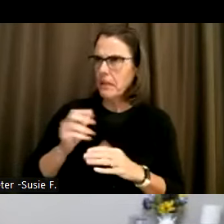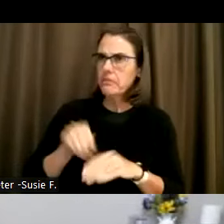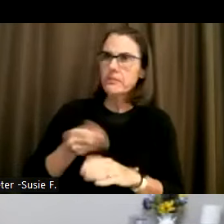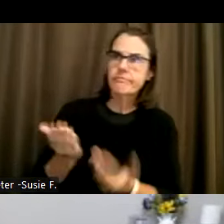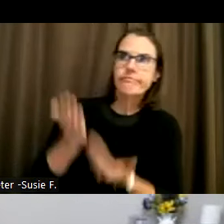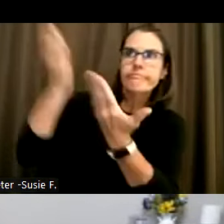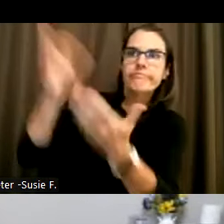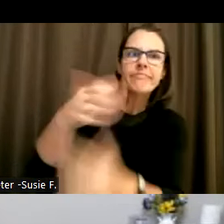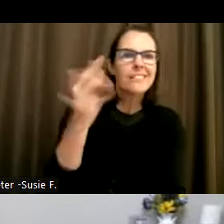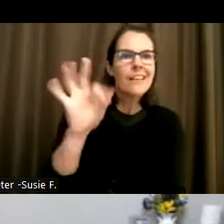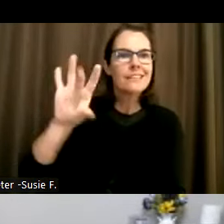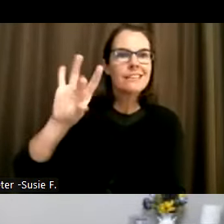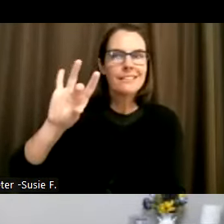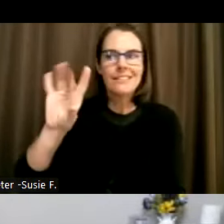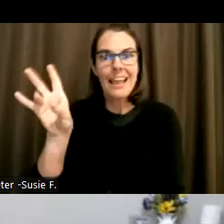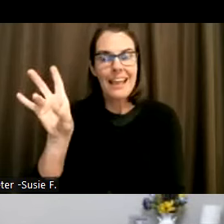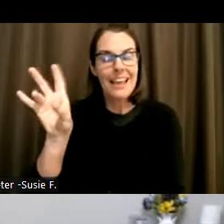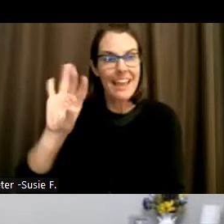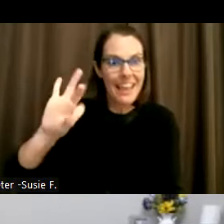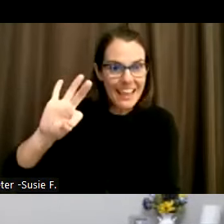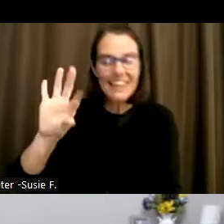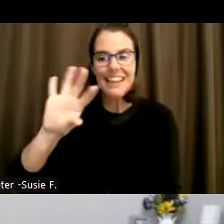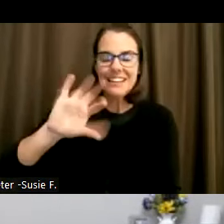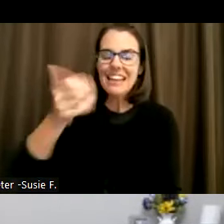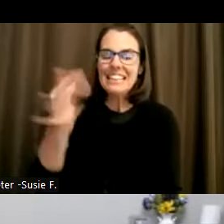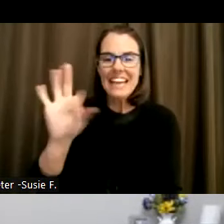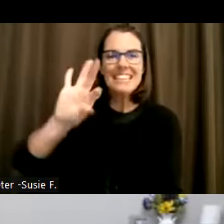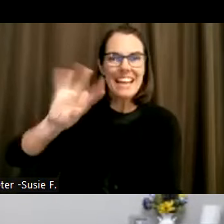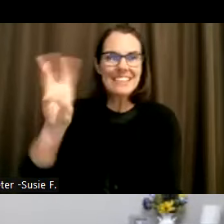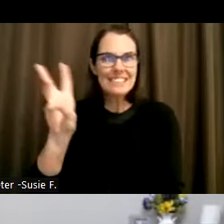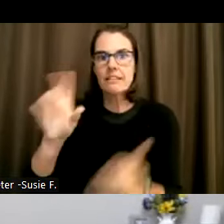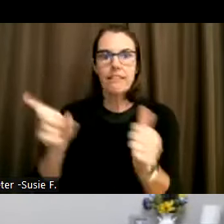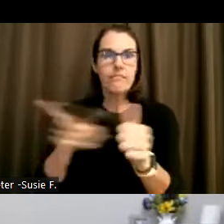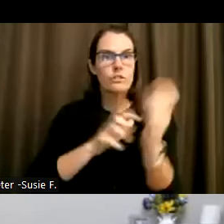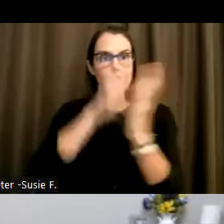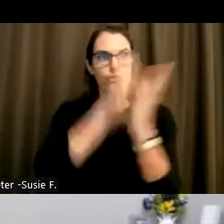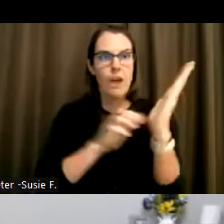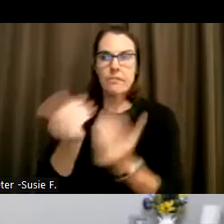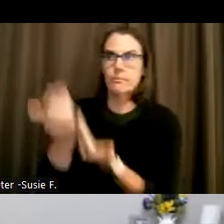They made the first draft as I know it. And it went through an interesting